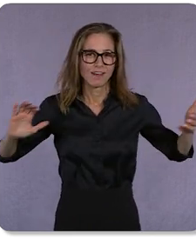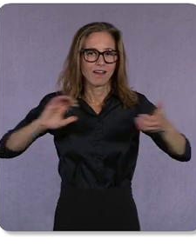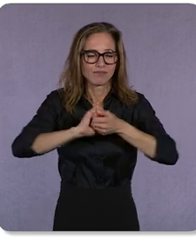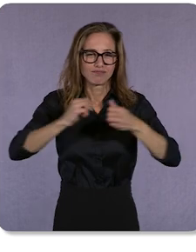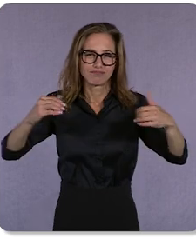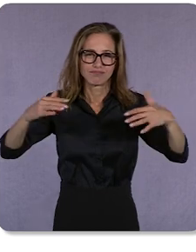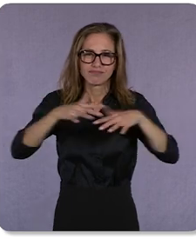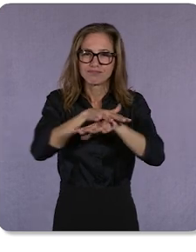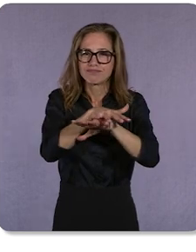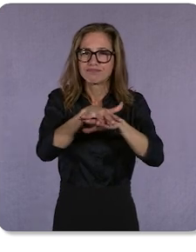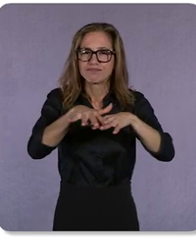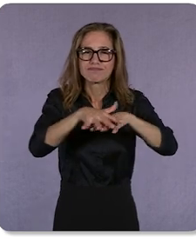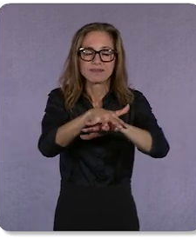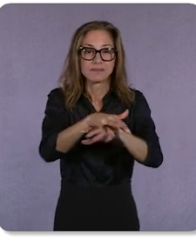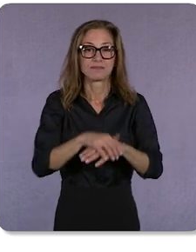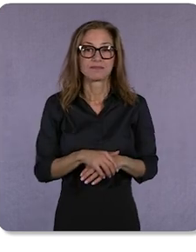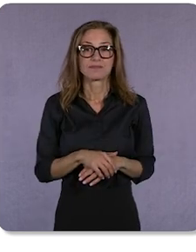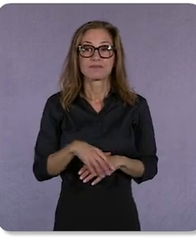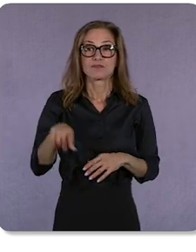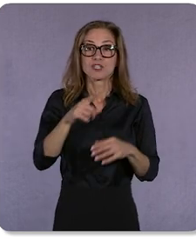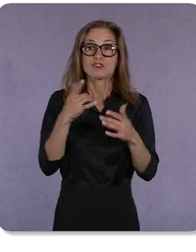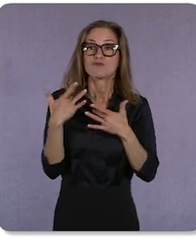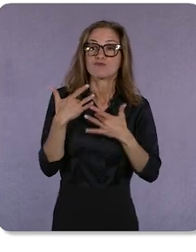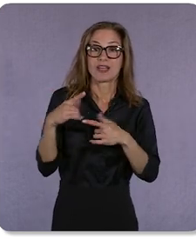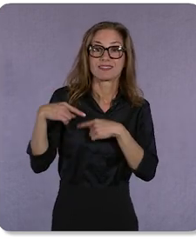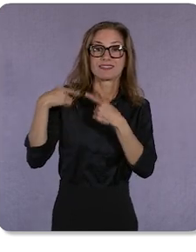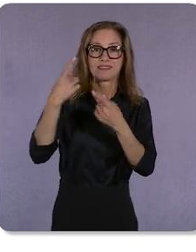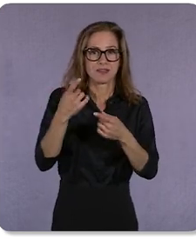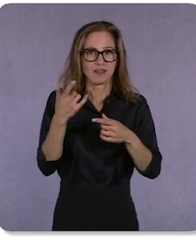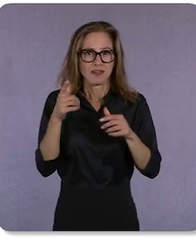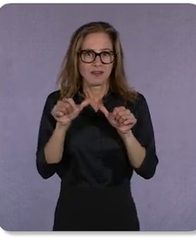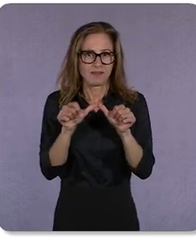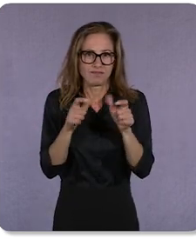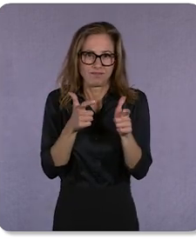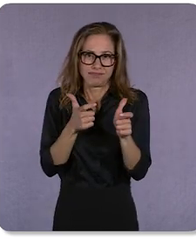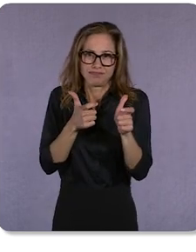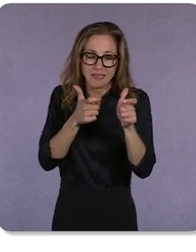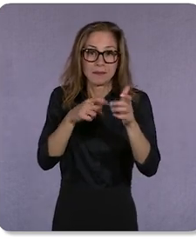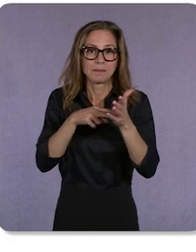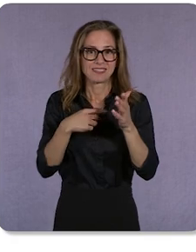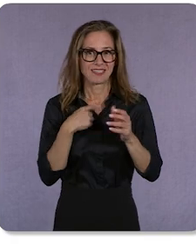which heightens the urgency for us, everybody in our industry, to act quickly.